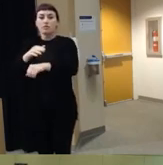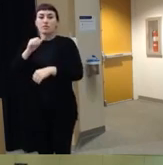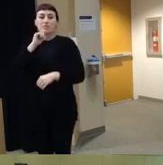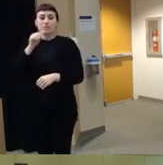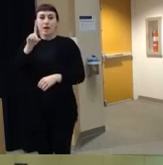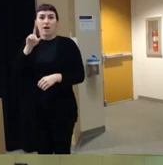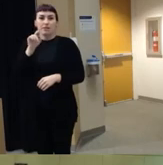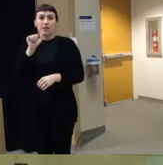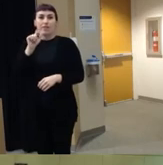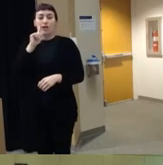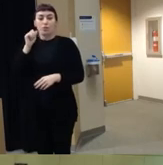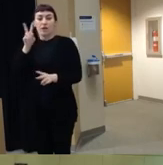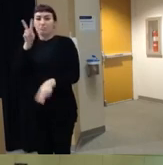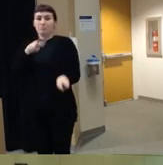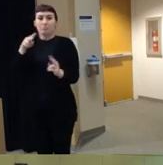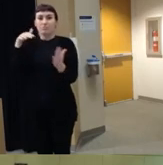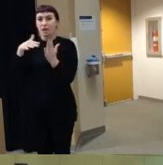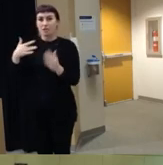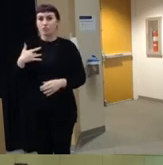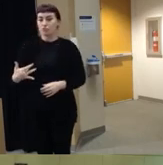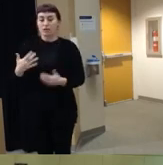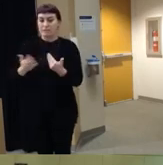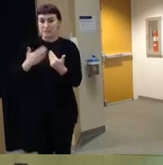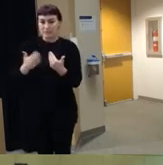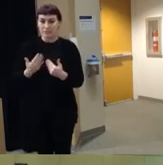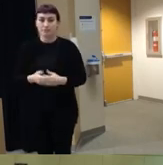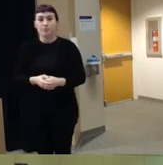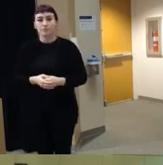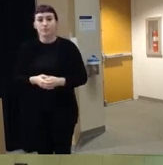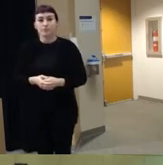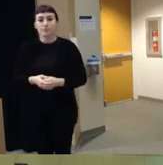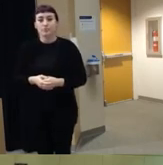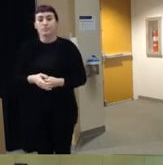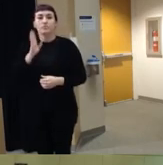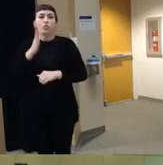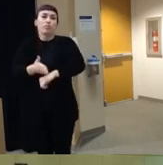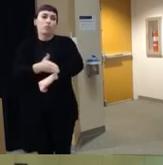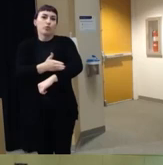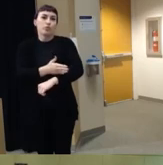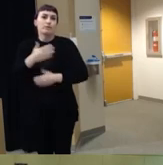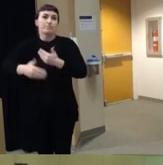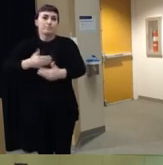look at Trends over time very easily um but that will kind of improve over time um and just kind